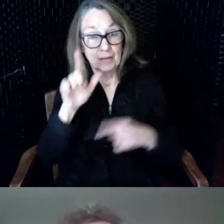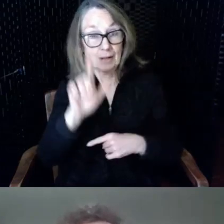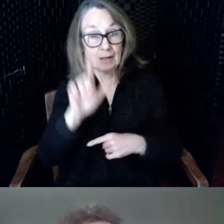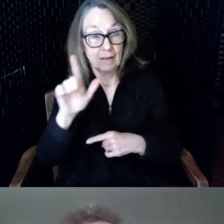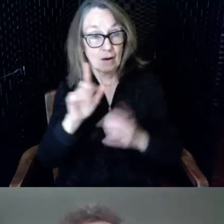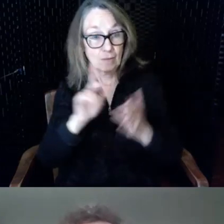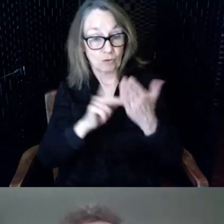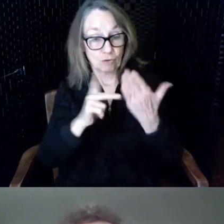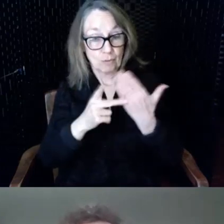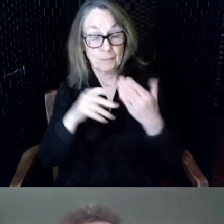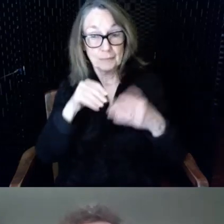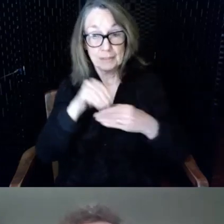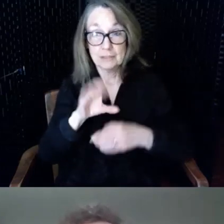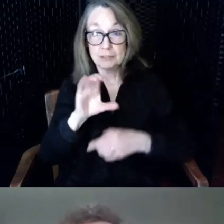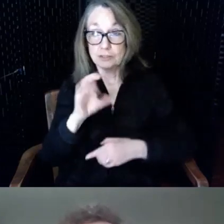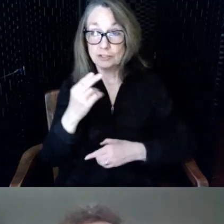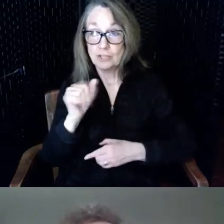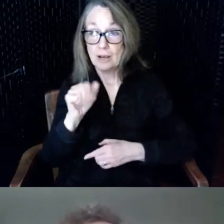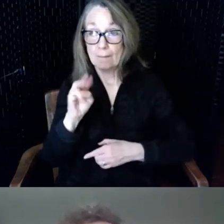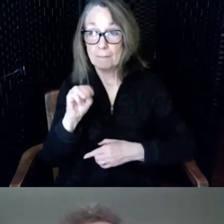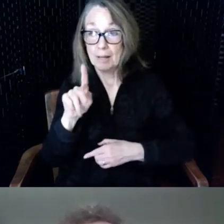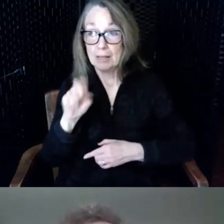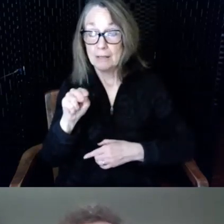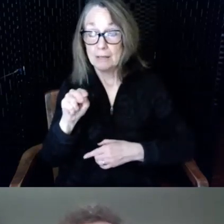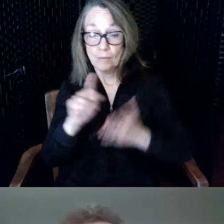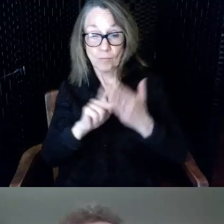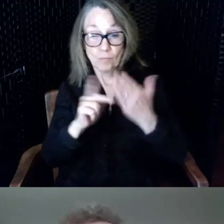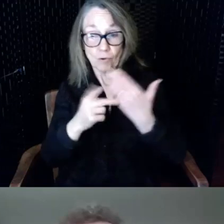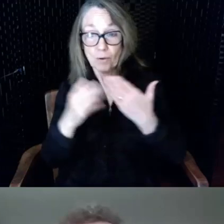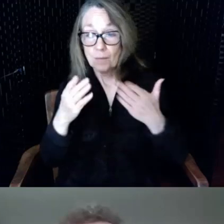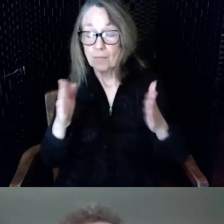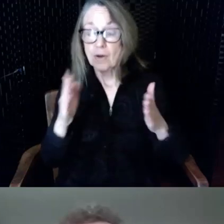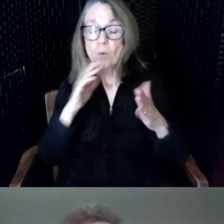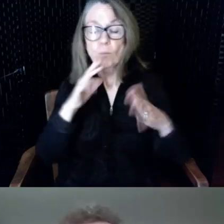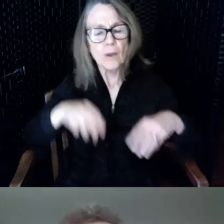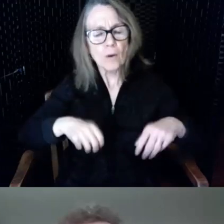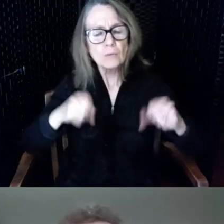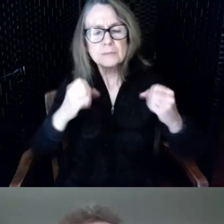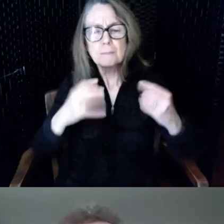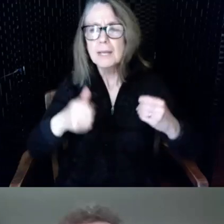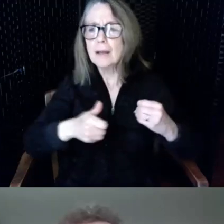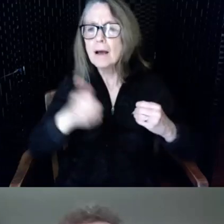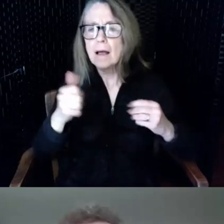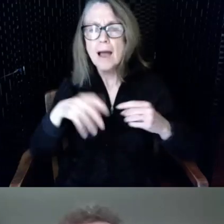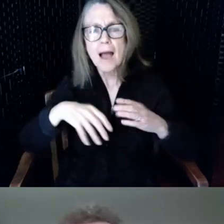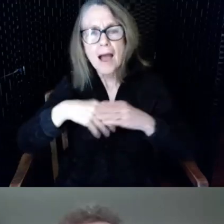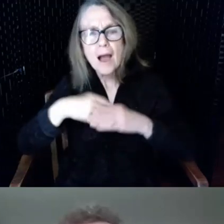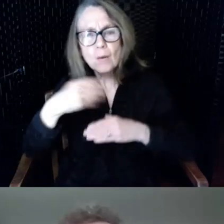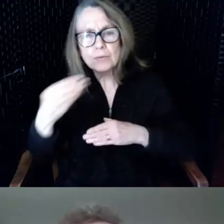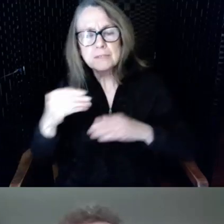program room we host many outside agencies we offer our physical space too